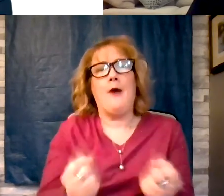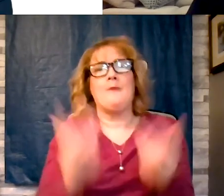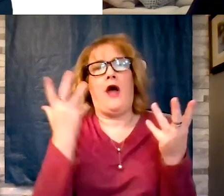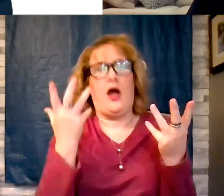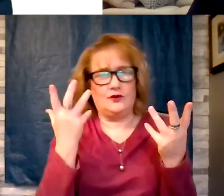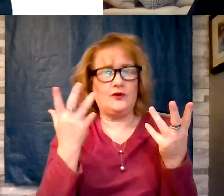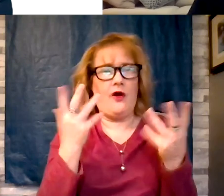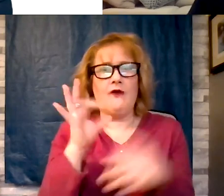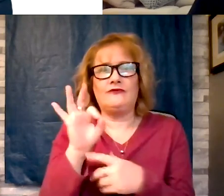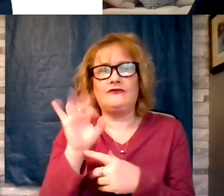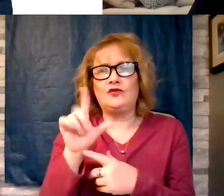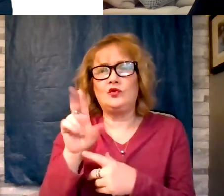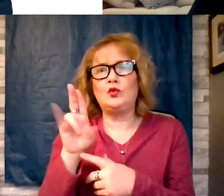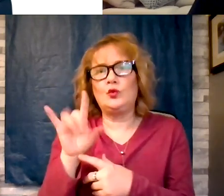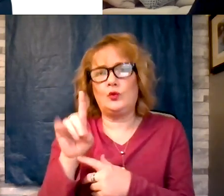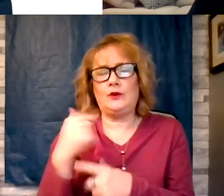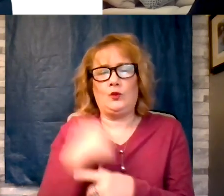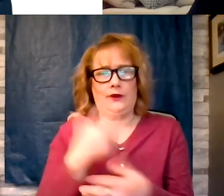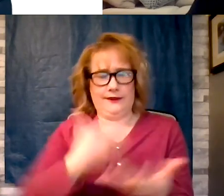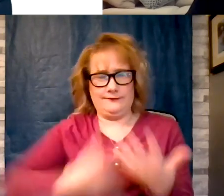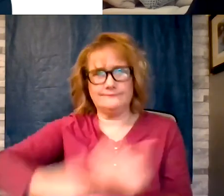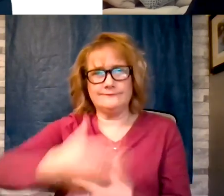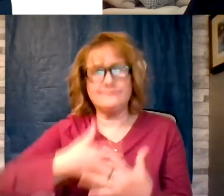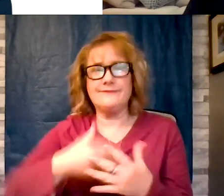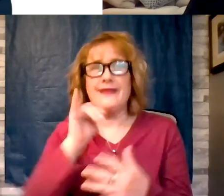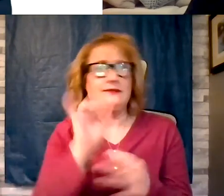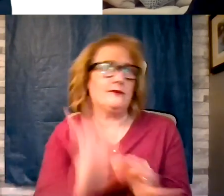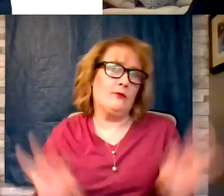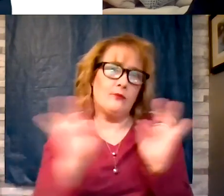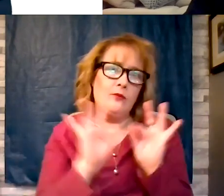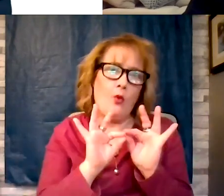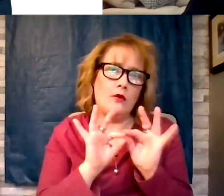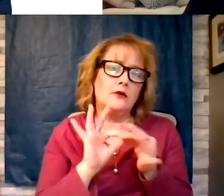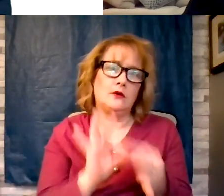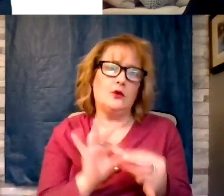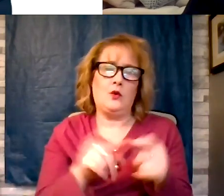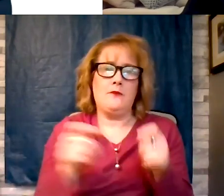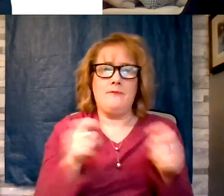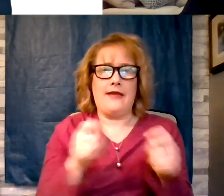is important in terms of managing our diabetes. I think